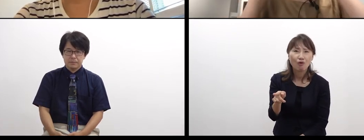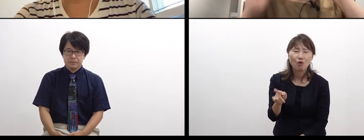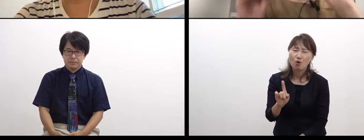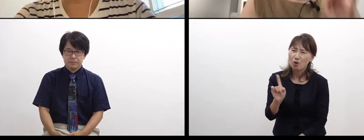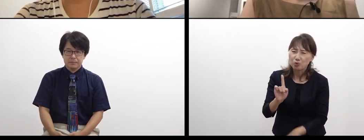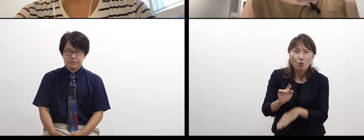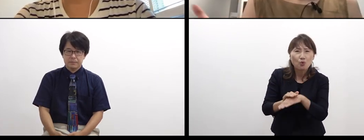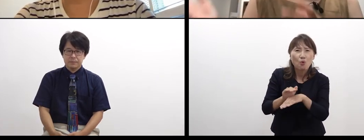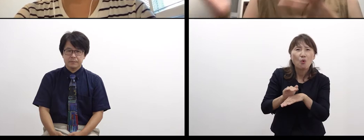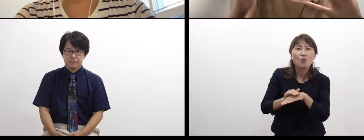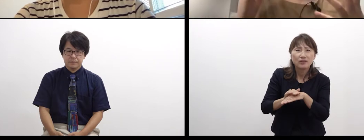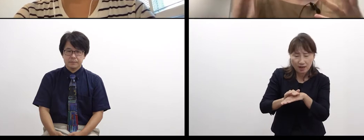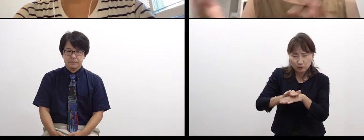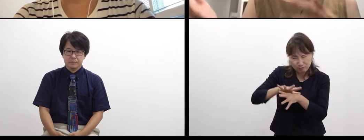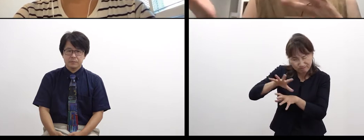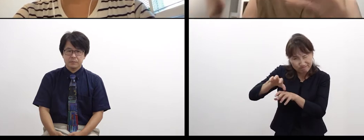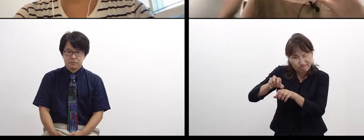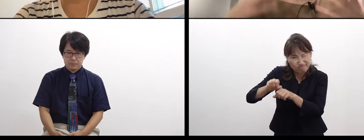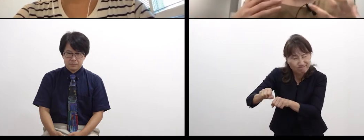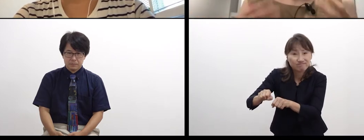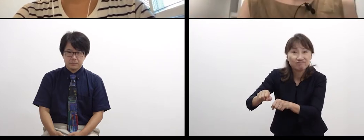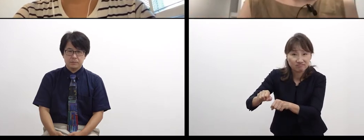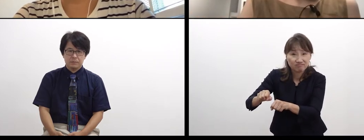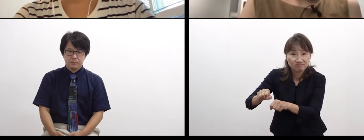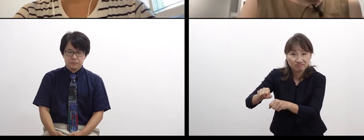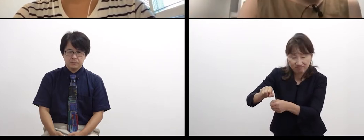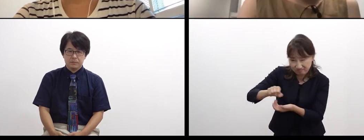or with the experience,